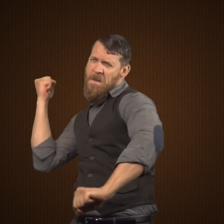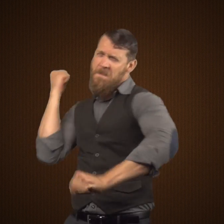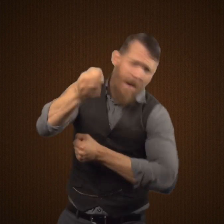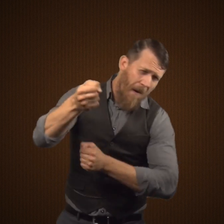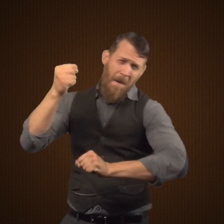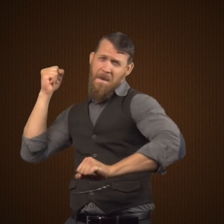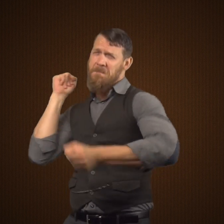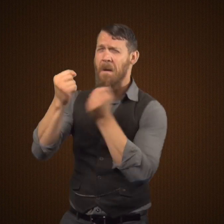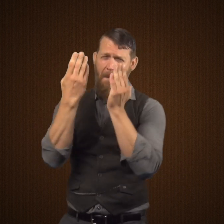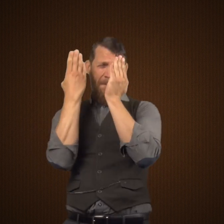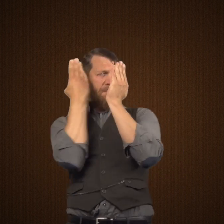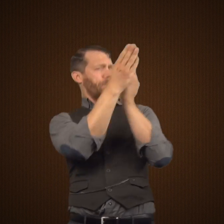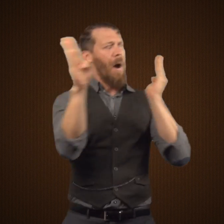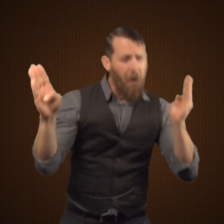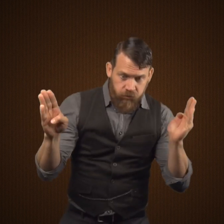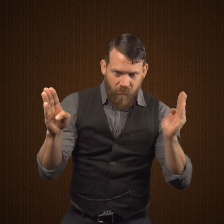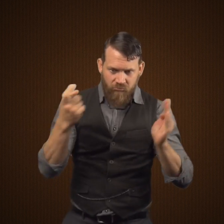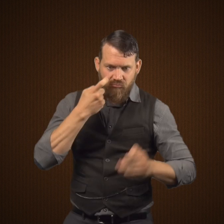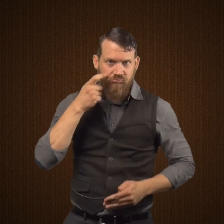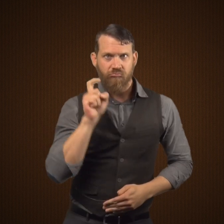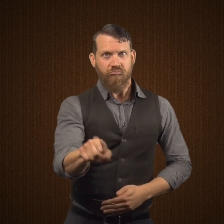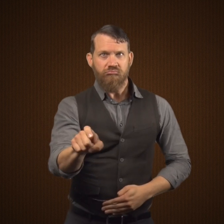They began to bang on the door until it opened.